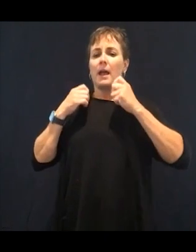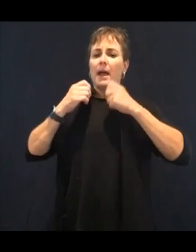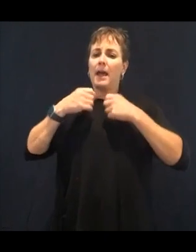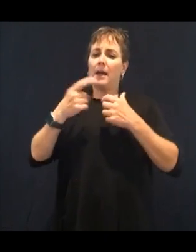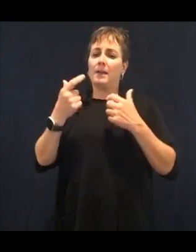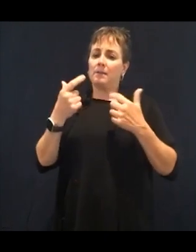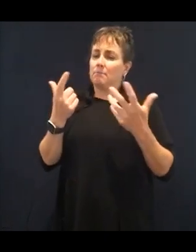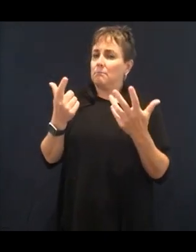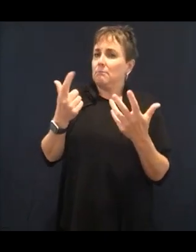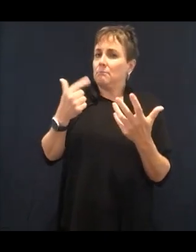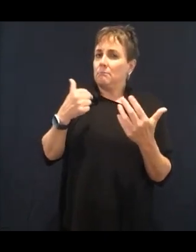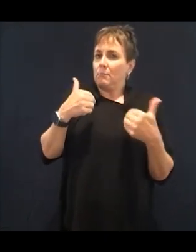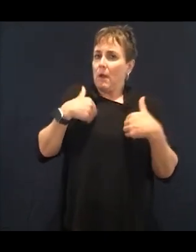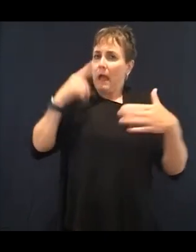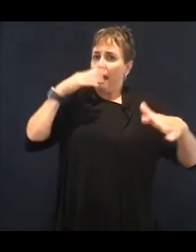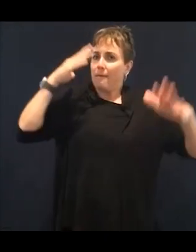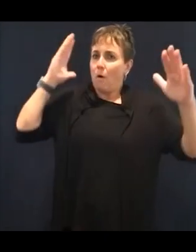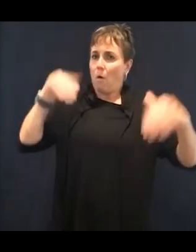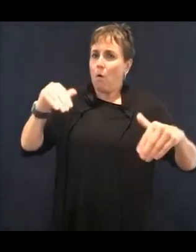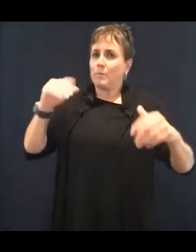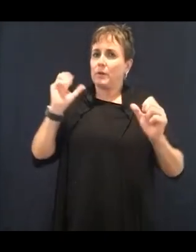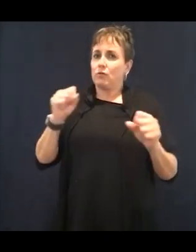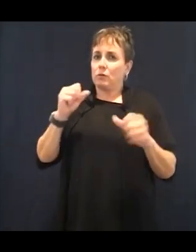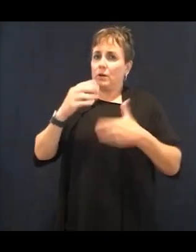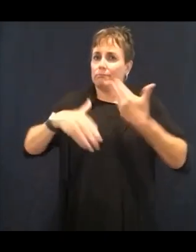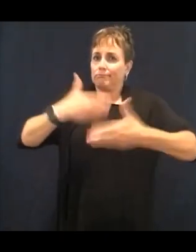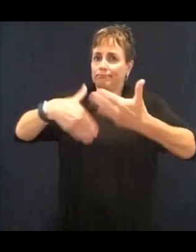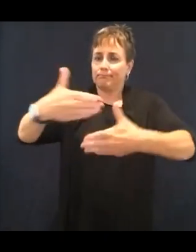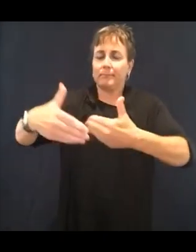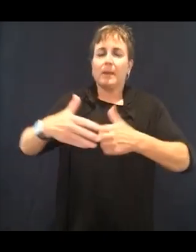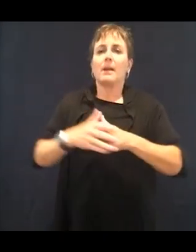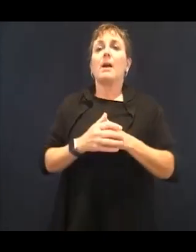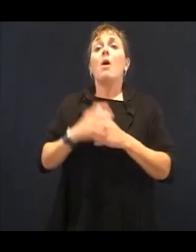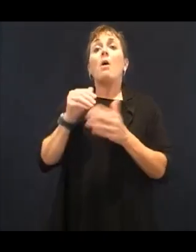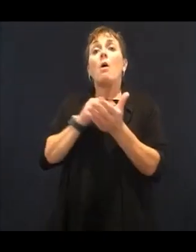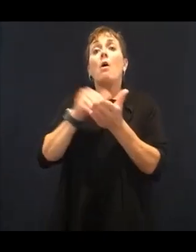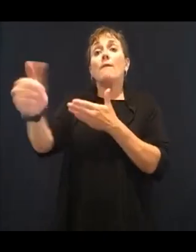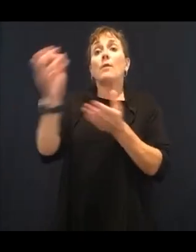disrupt our sleep. Right. So the more leptin we have, the better